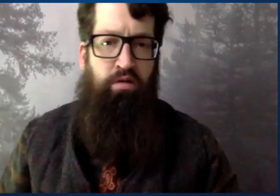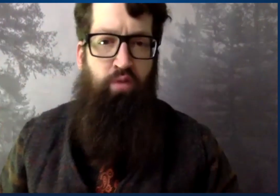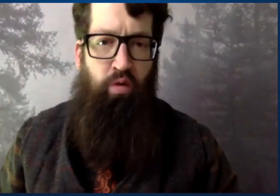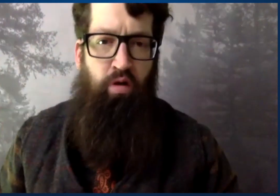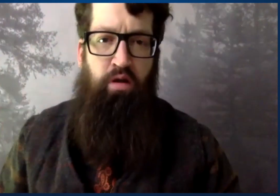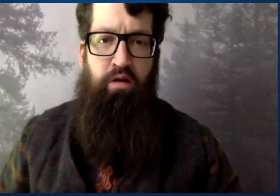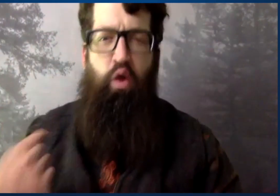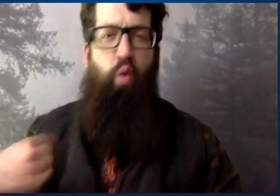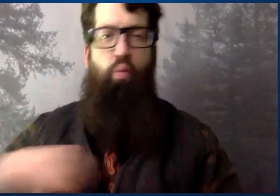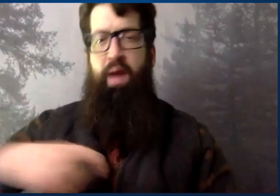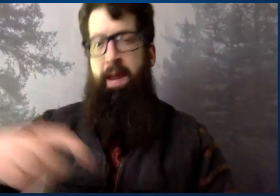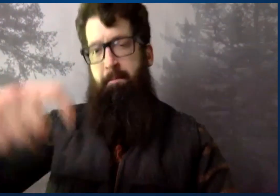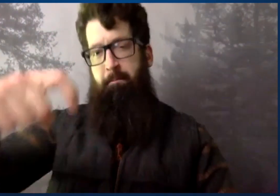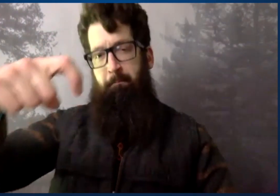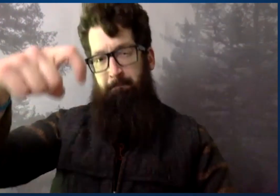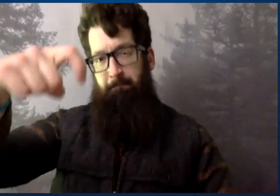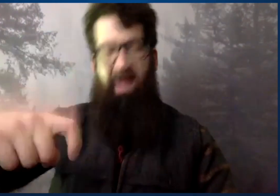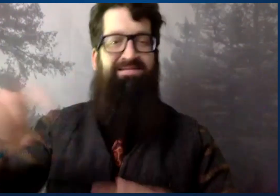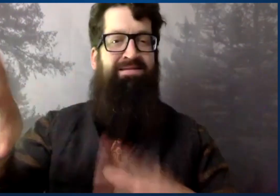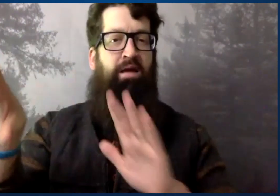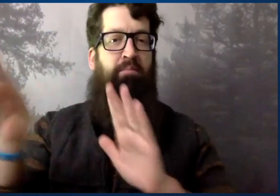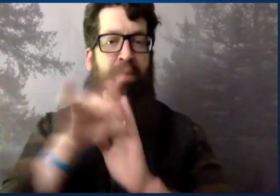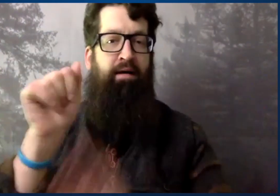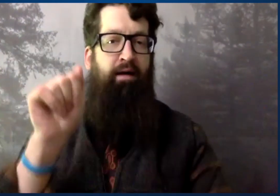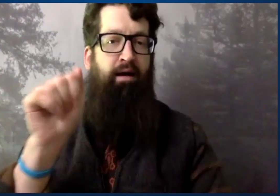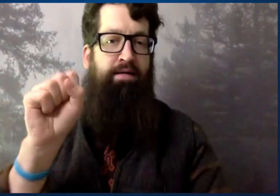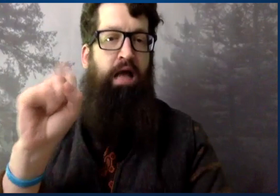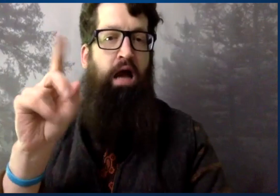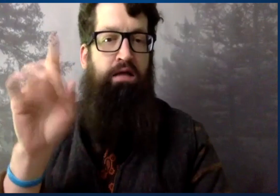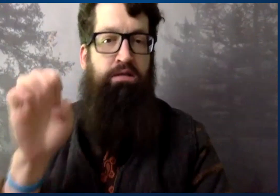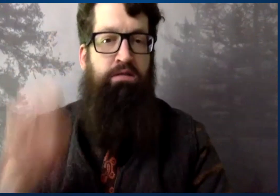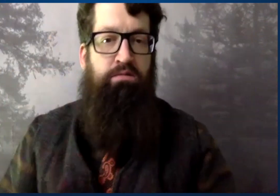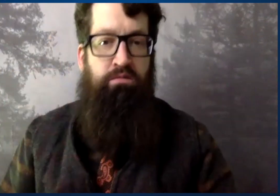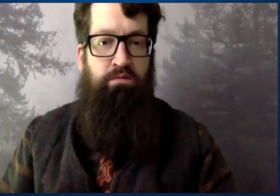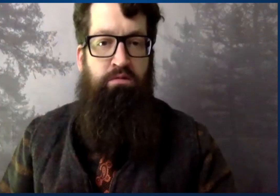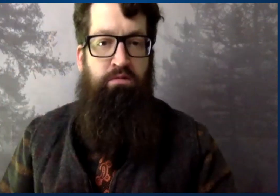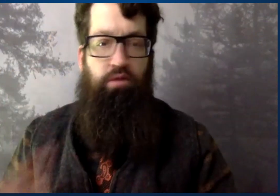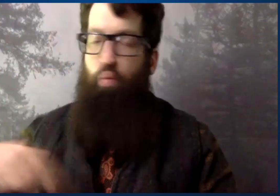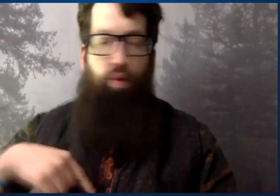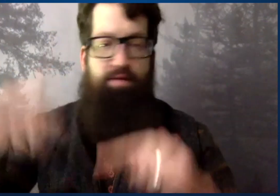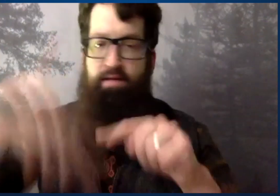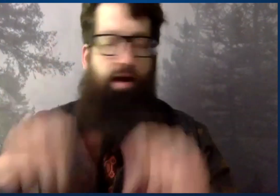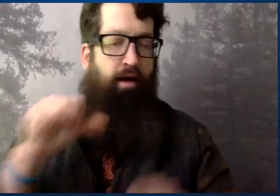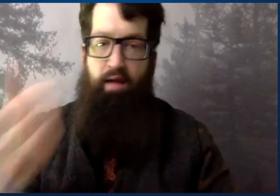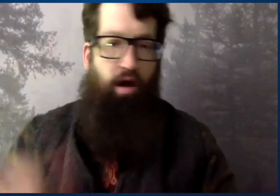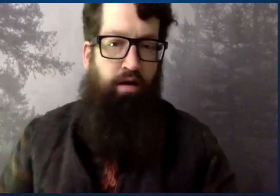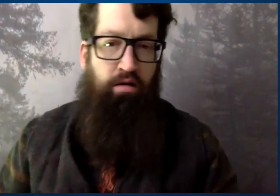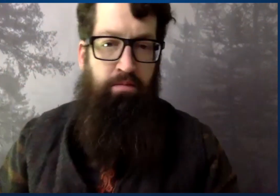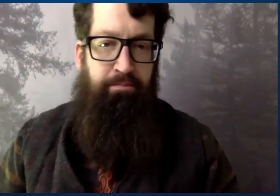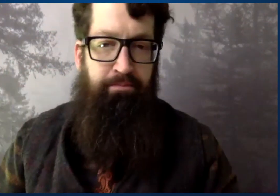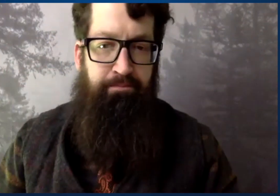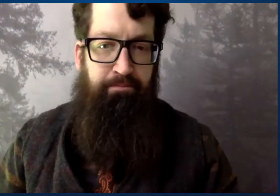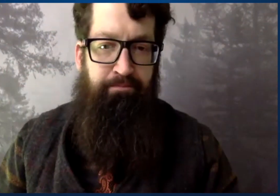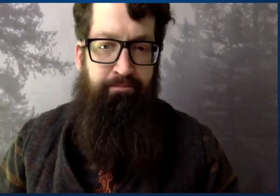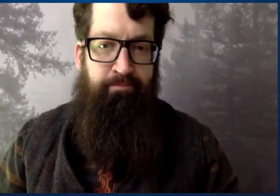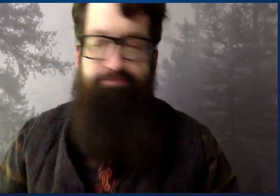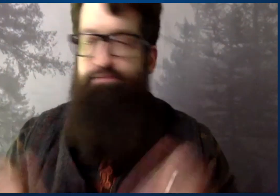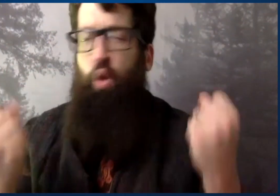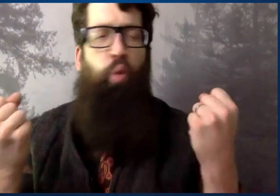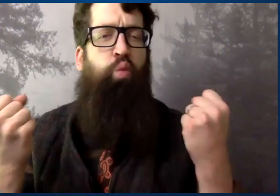It is not optional. We really need to pick aside